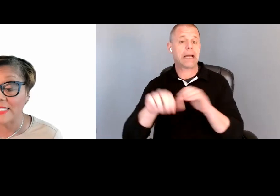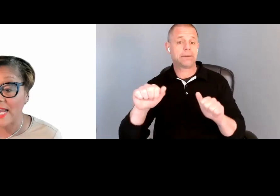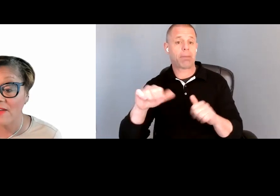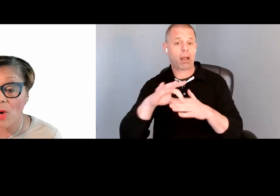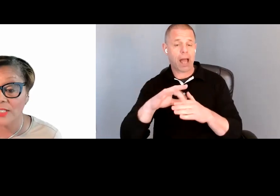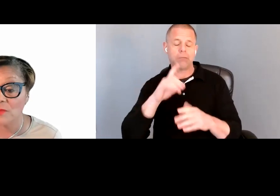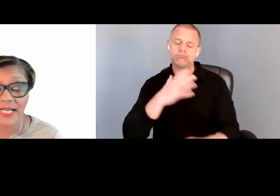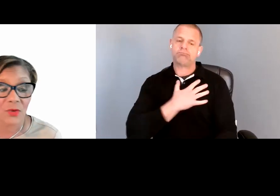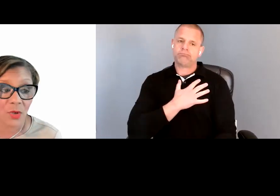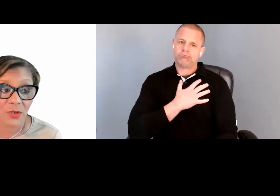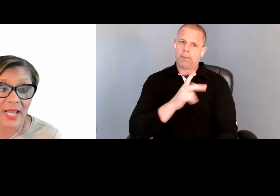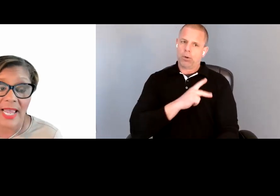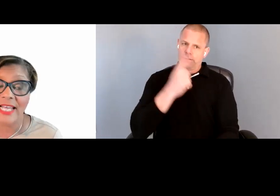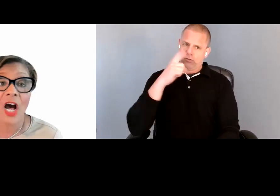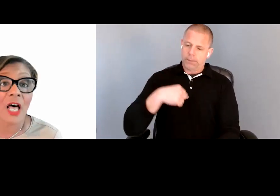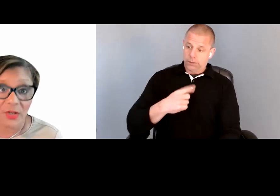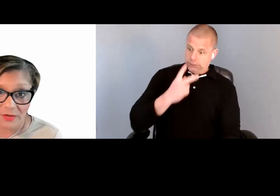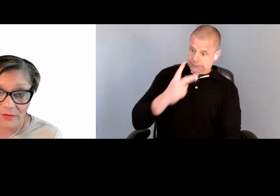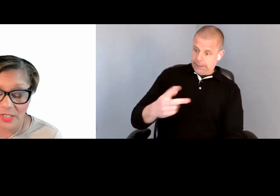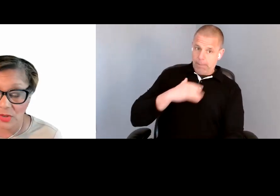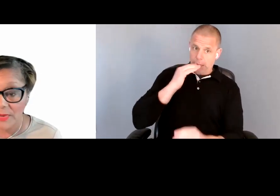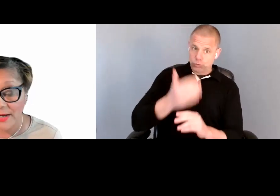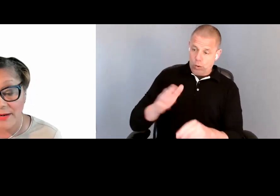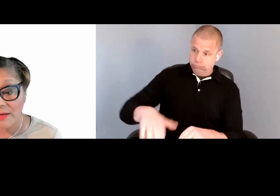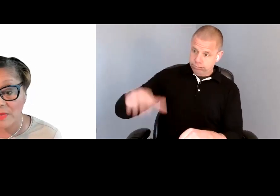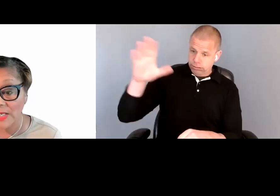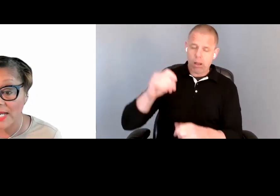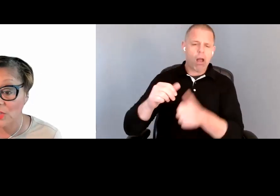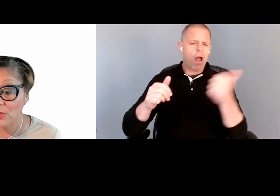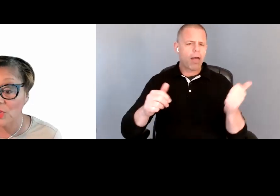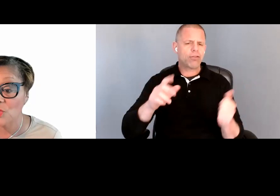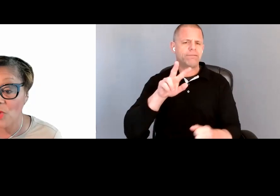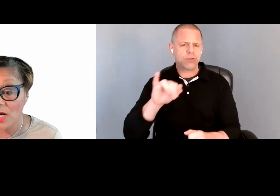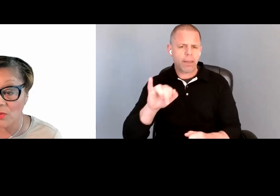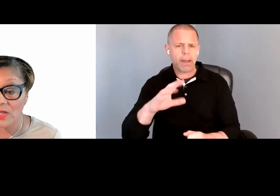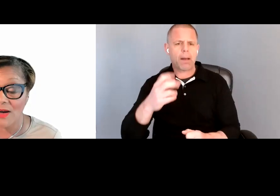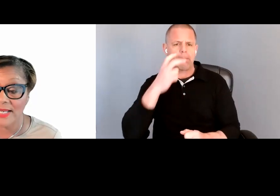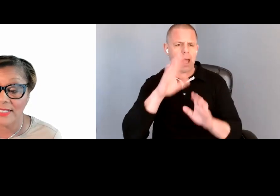as I have watched my daughter and other visually impaired and blind children struggle with online